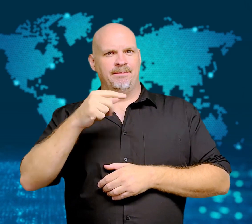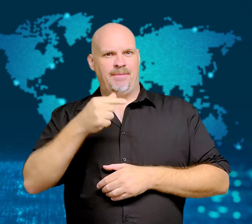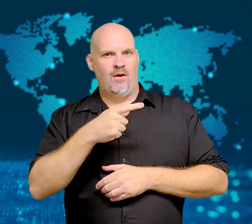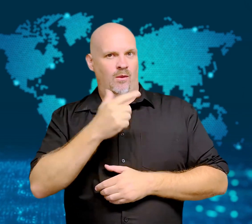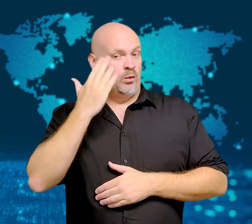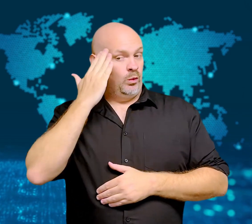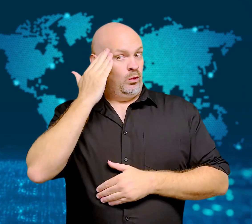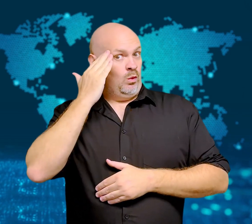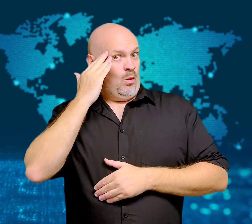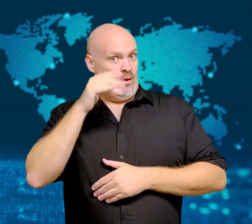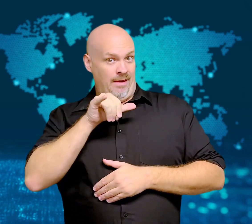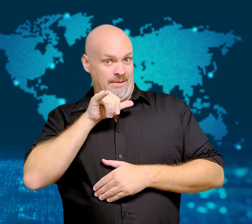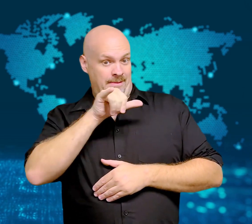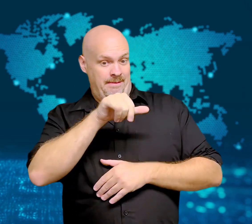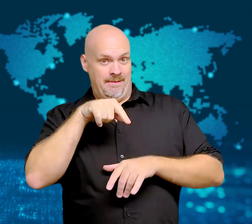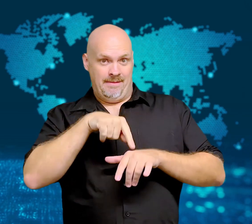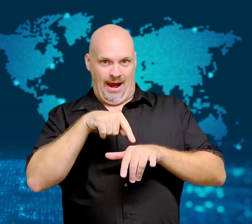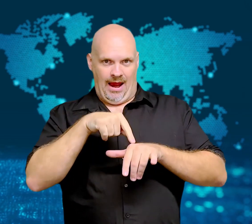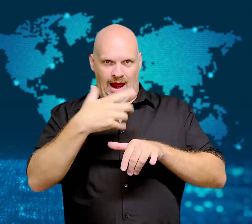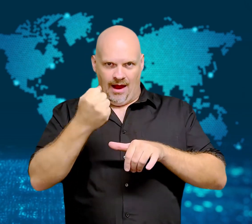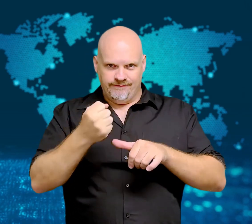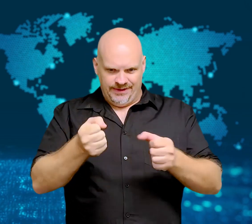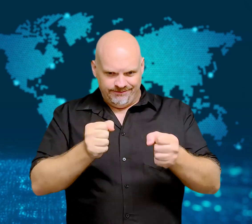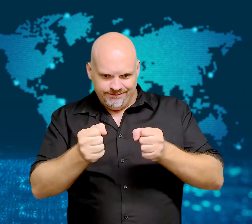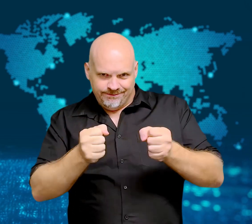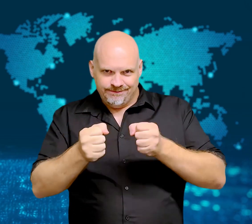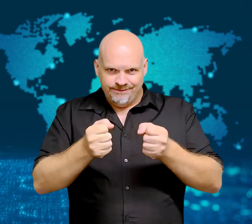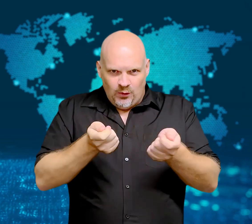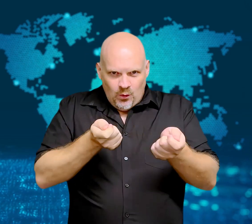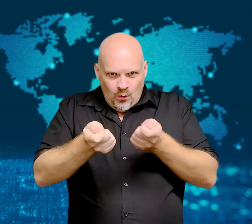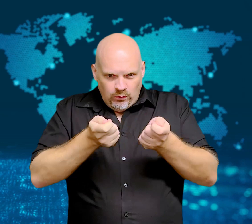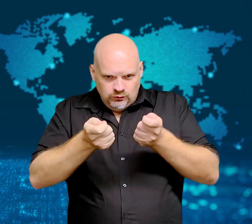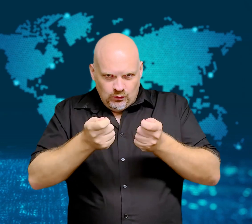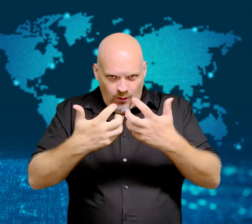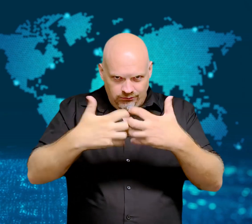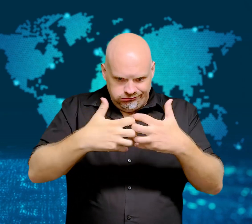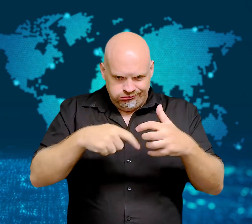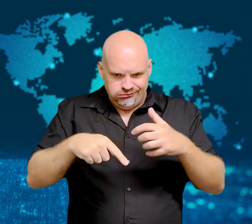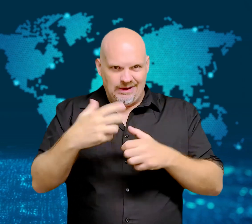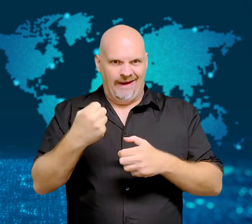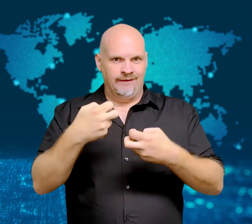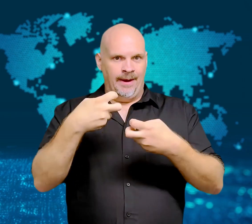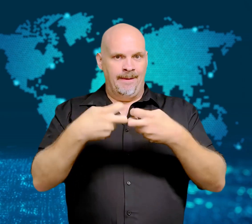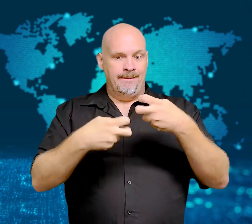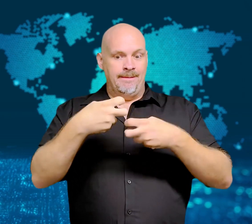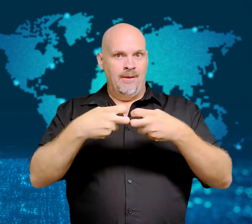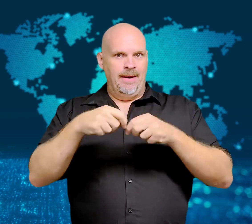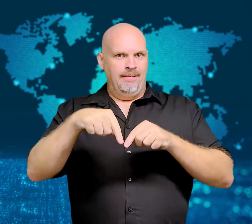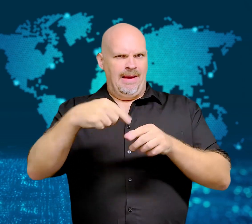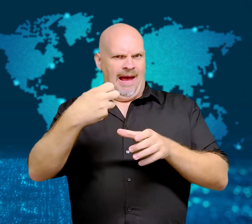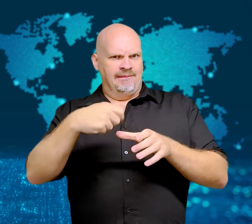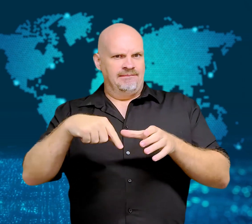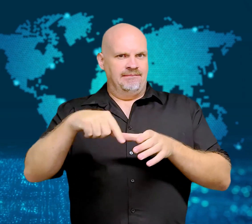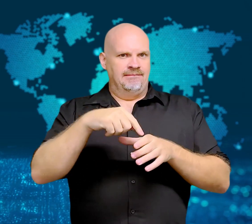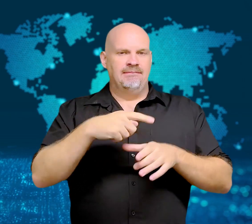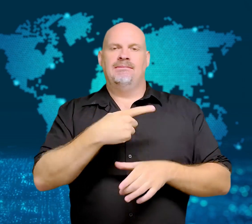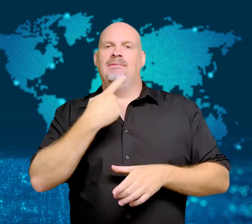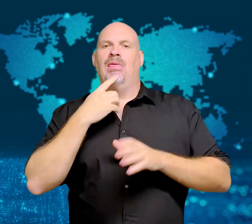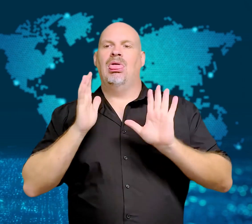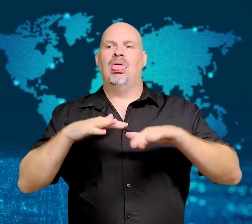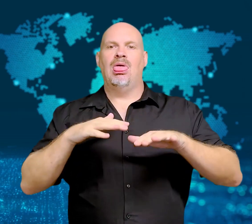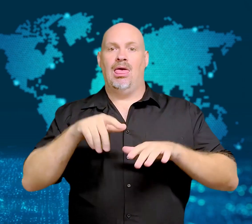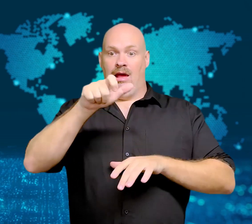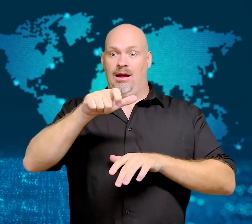in the plane's flight control system but they told the public that